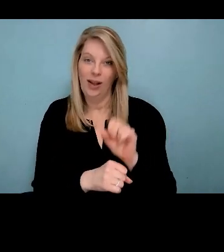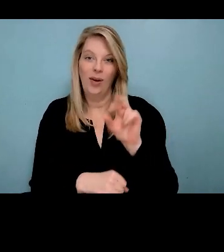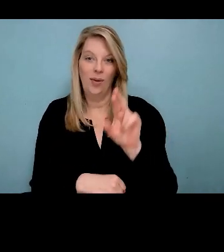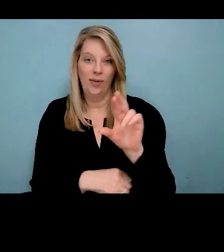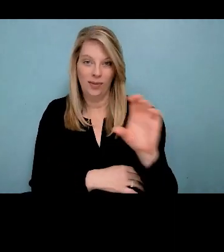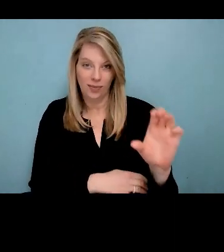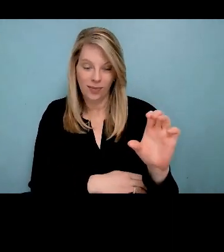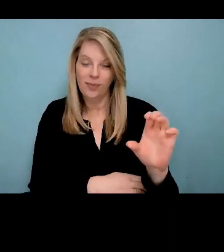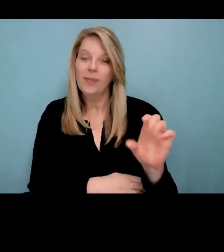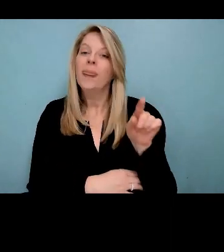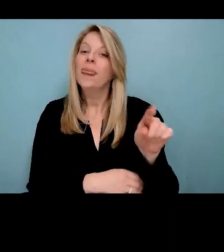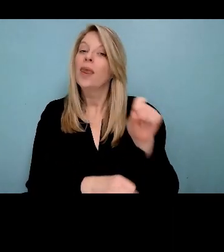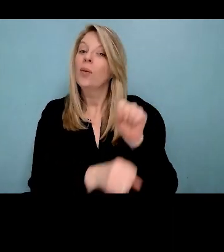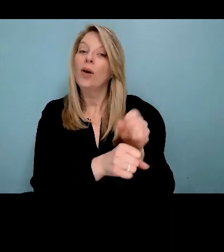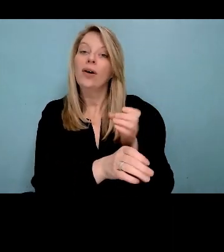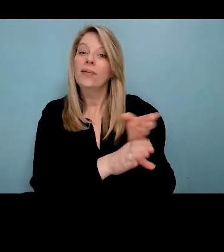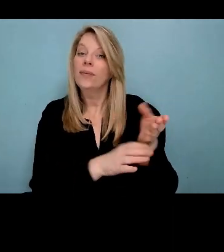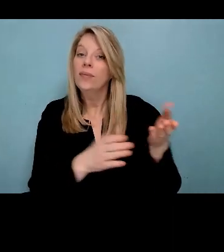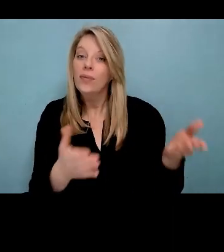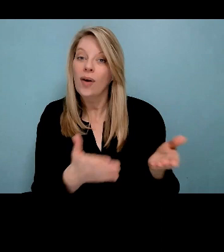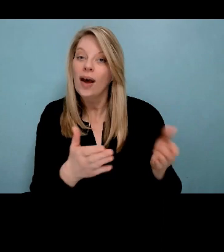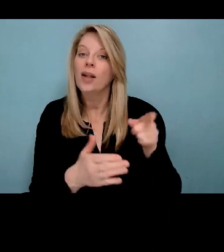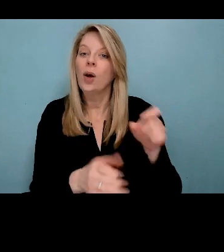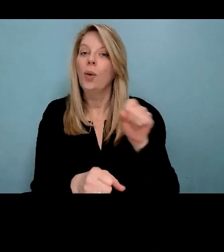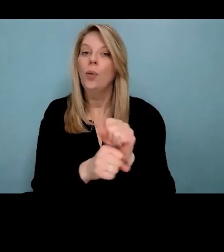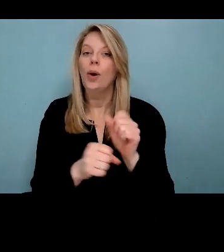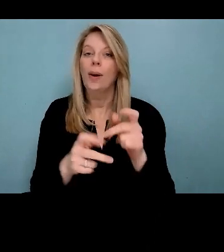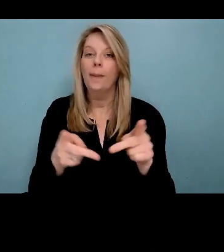about it. So today we're really just gonna have a quick.